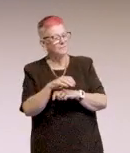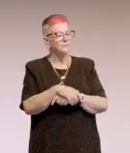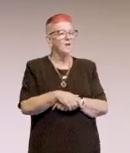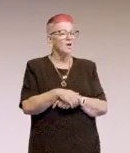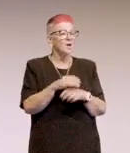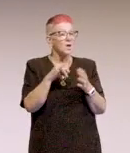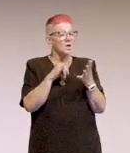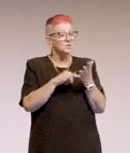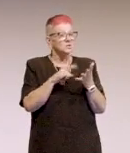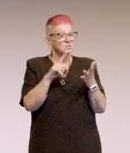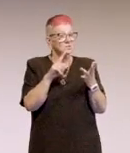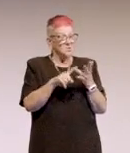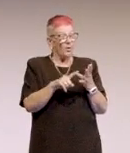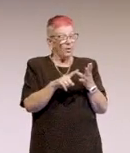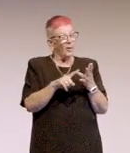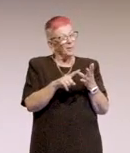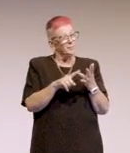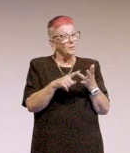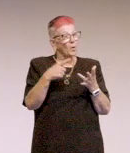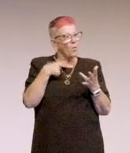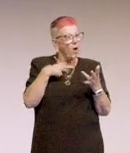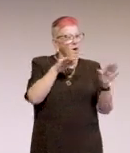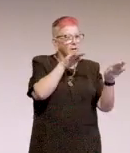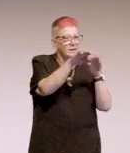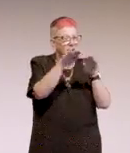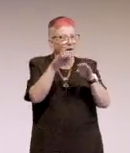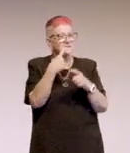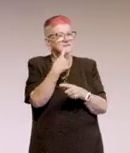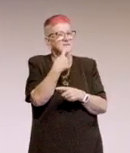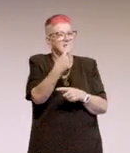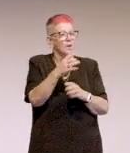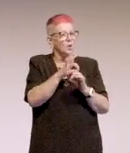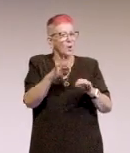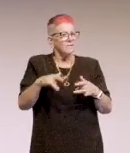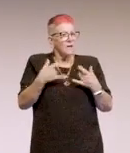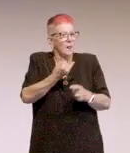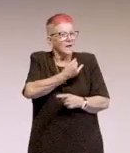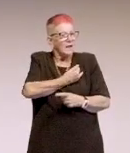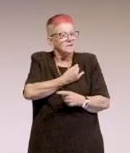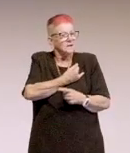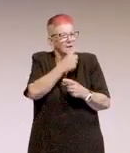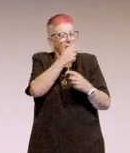So the reason I say that to people is to take the pressure off them and give them space to learn.